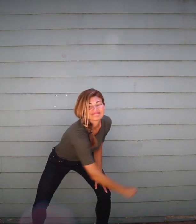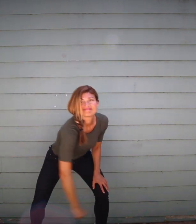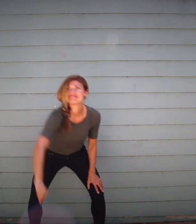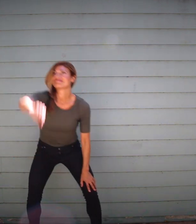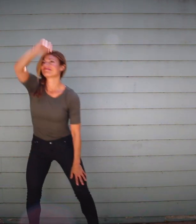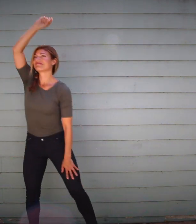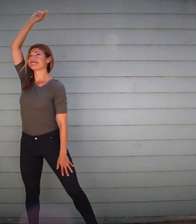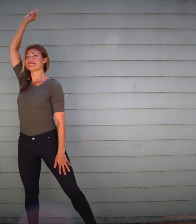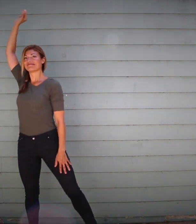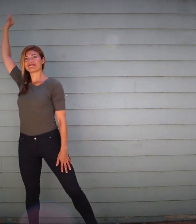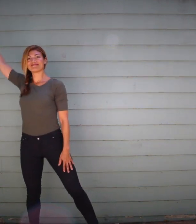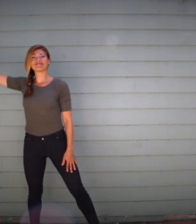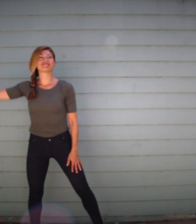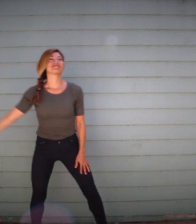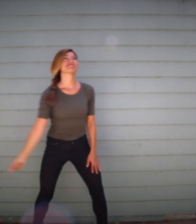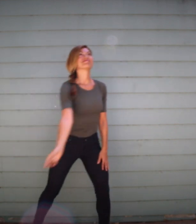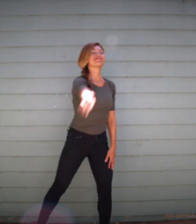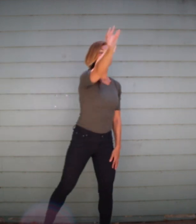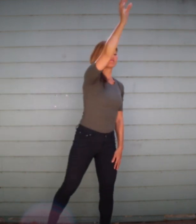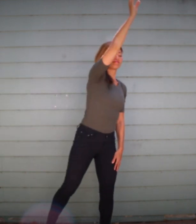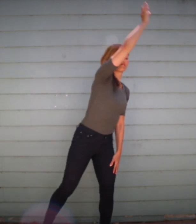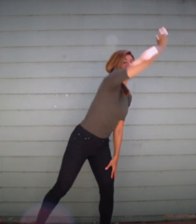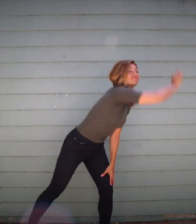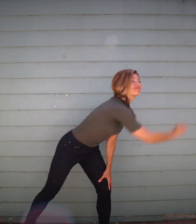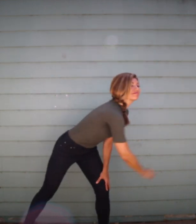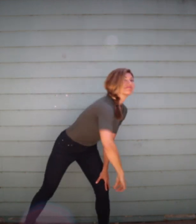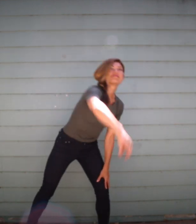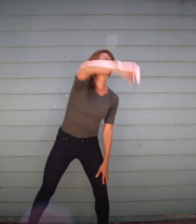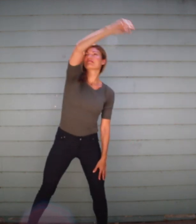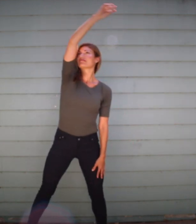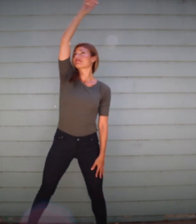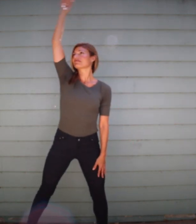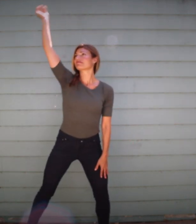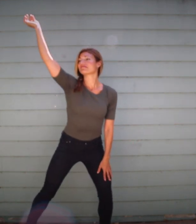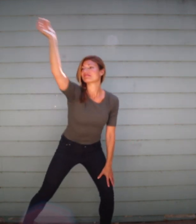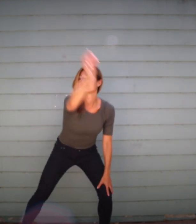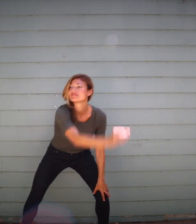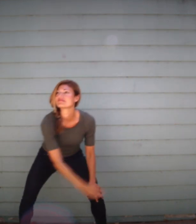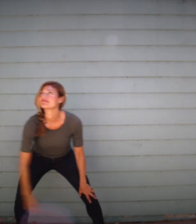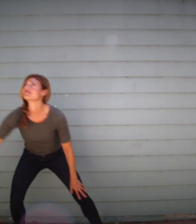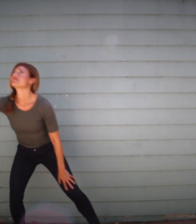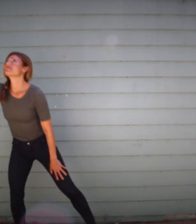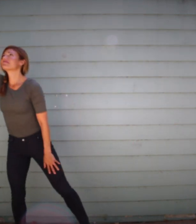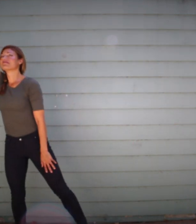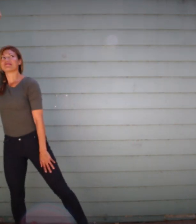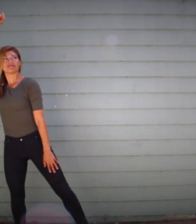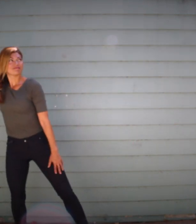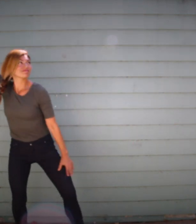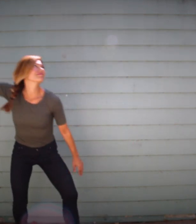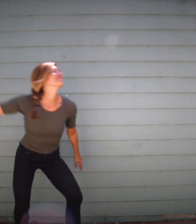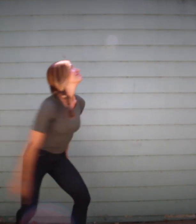Now come back to that movement we did at the beginning, but this time when we spin, we'll put a little jump in.